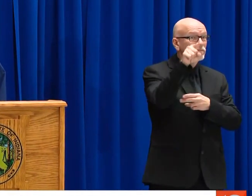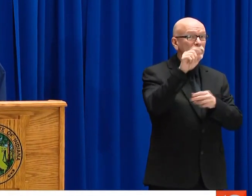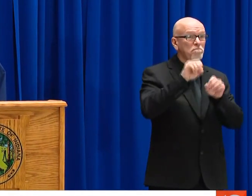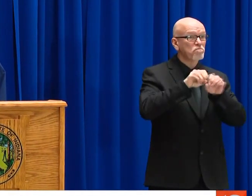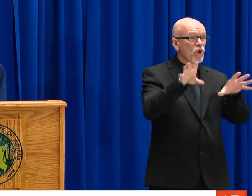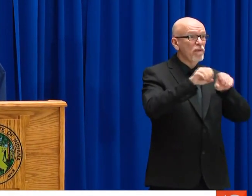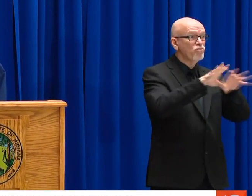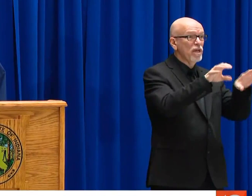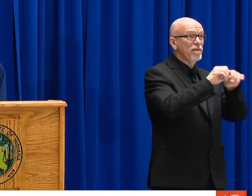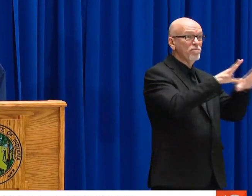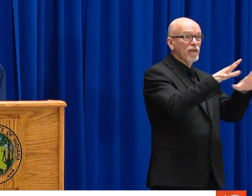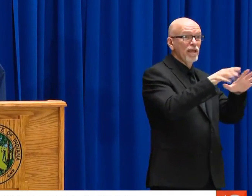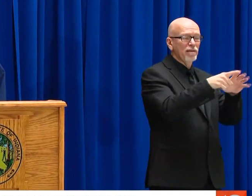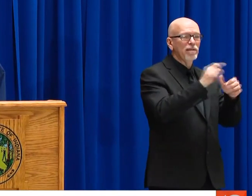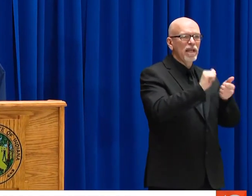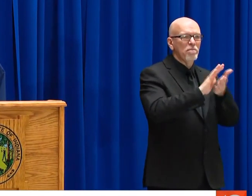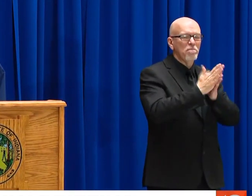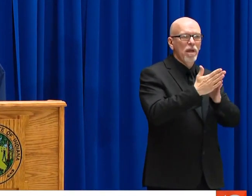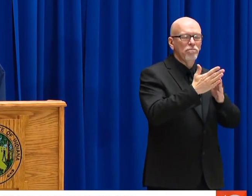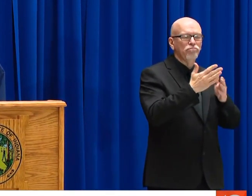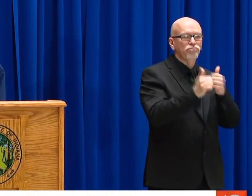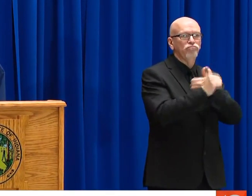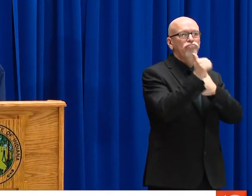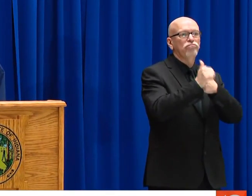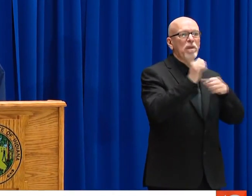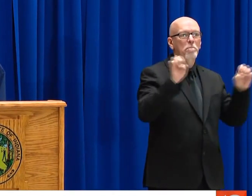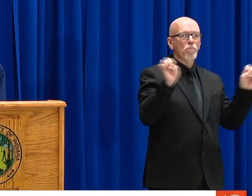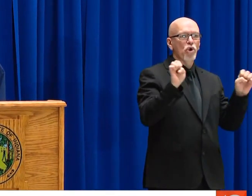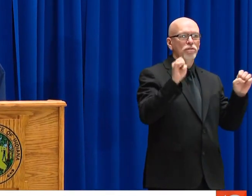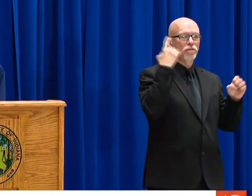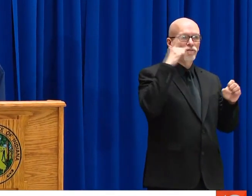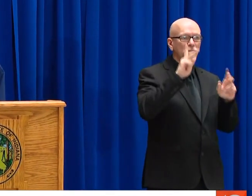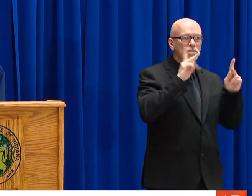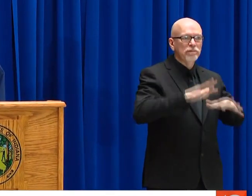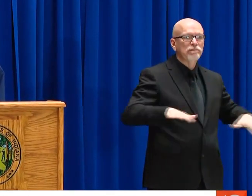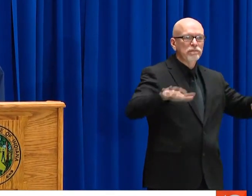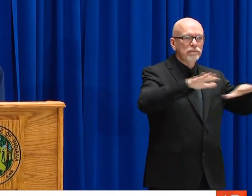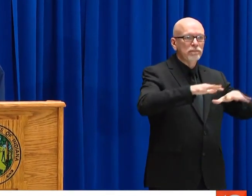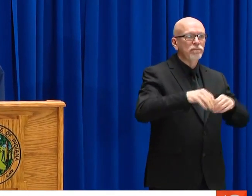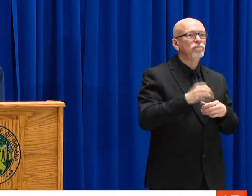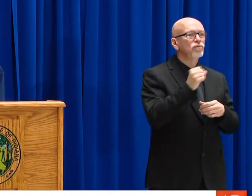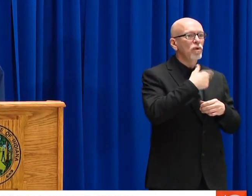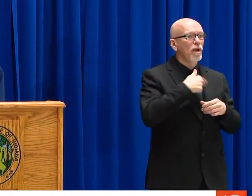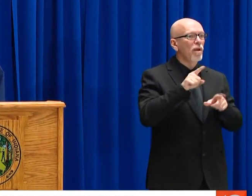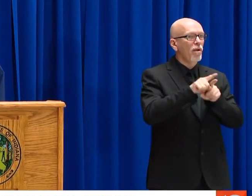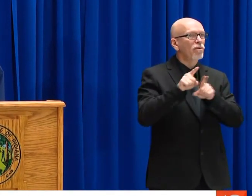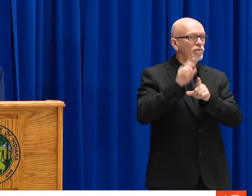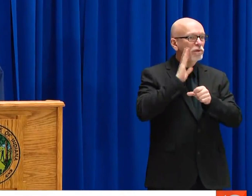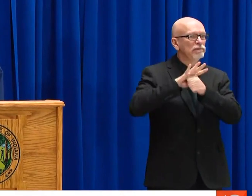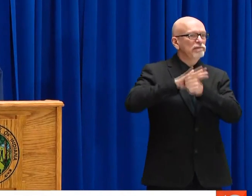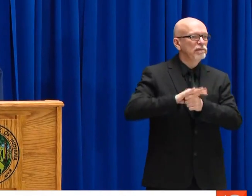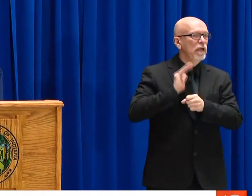FURTHER MORE, WITH MANY PEOPLE CLOSE TOGETHER IN EXISTING SHELTERS, A GENERAL SPREAD OF COVID-19 IN THIS POPULATION